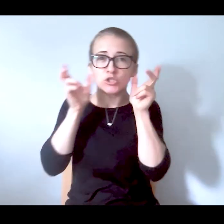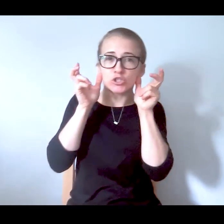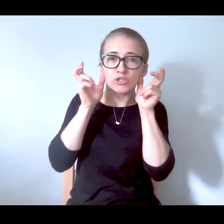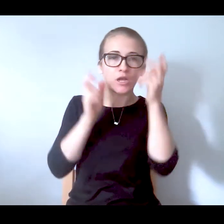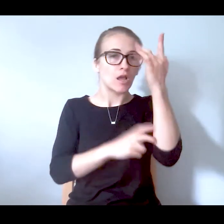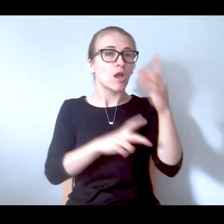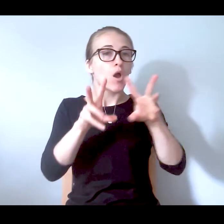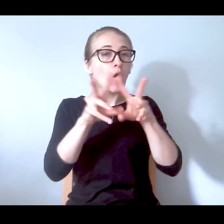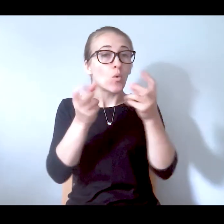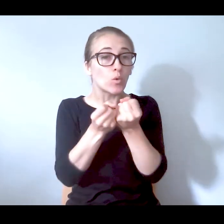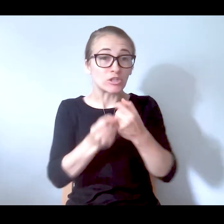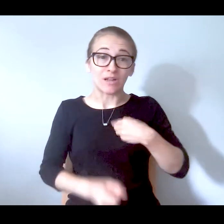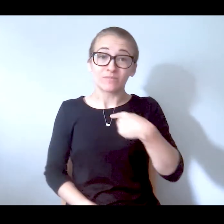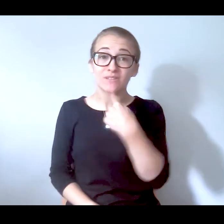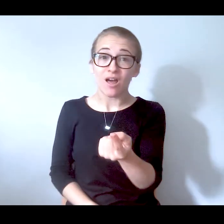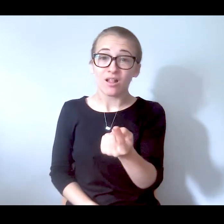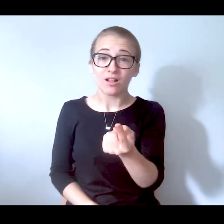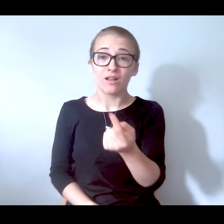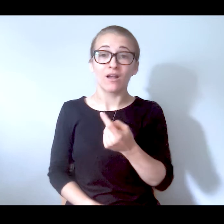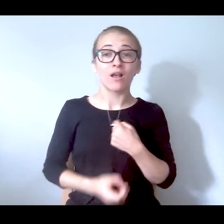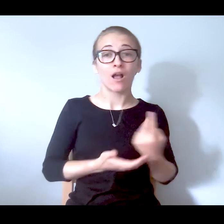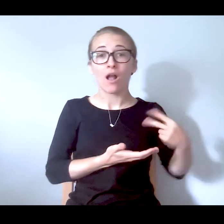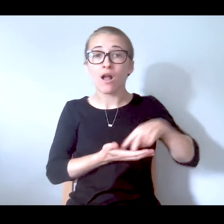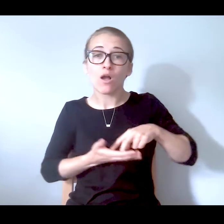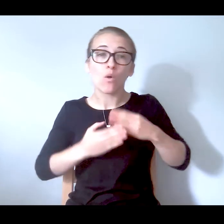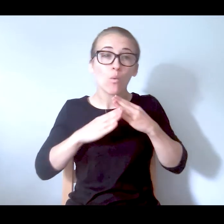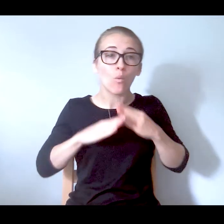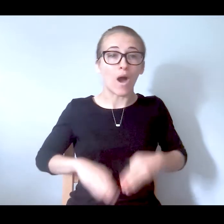to tell you, so I got up very quietly and I walked